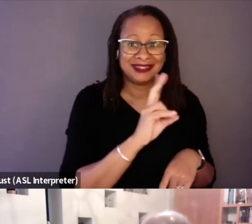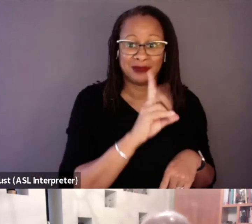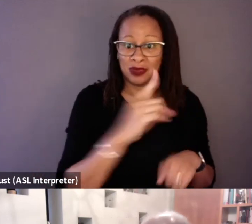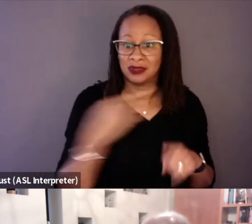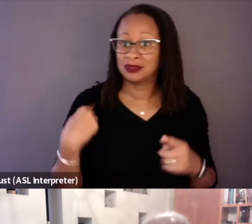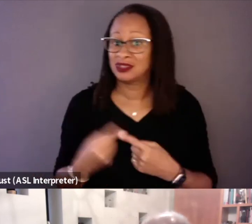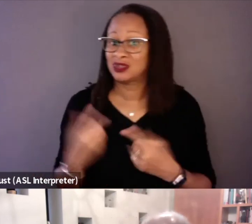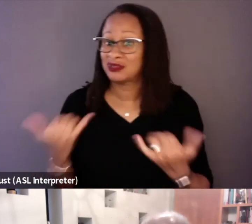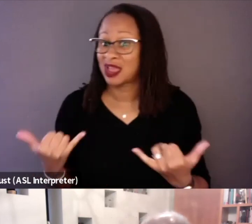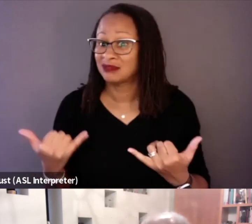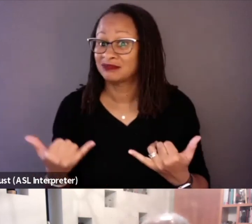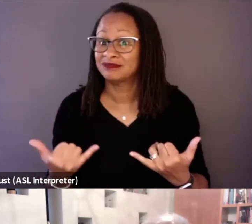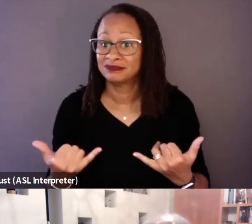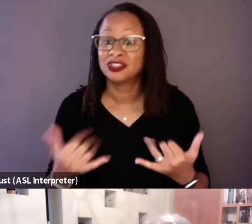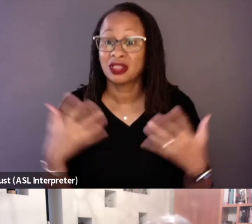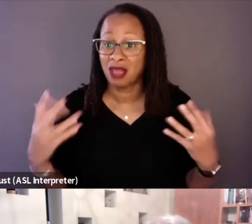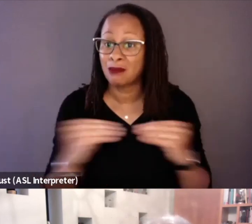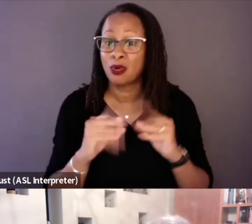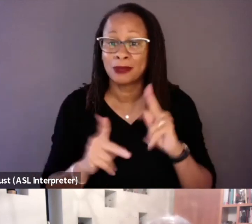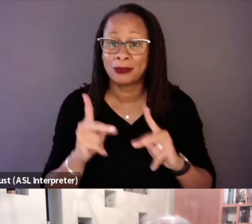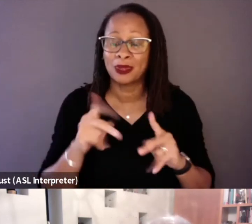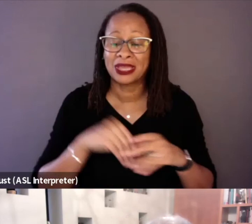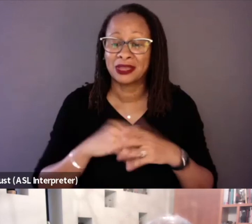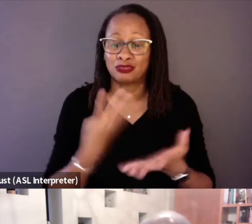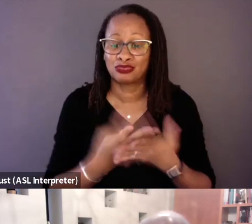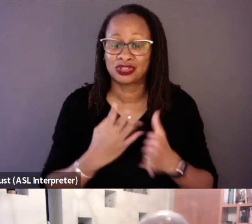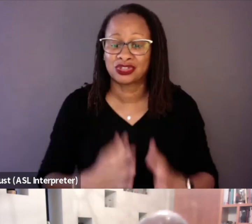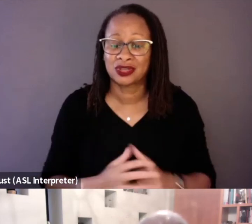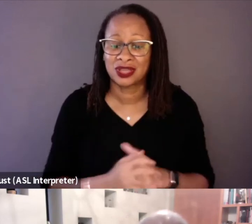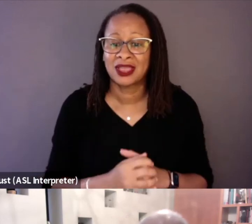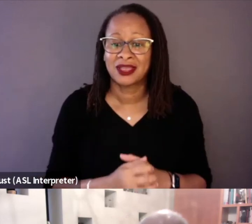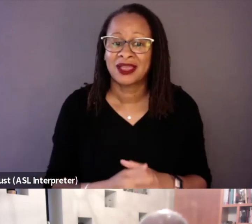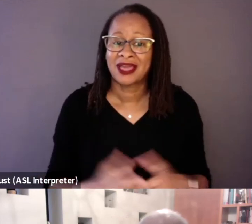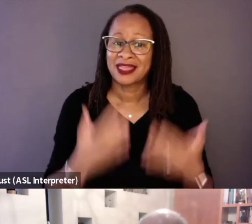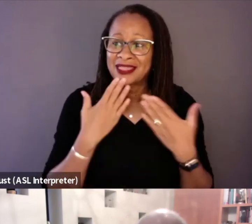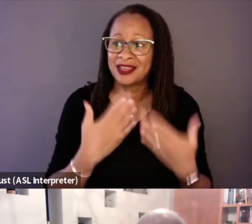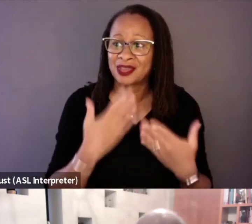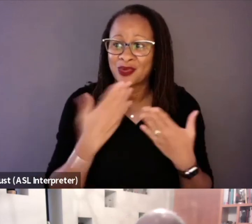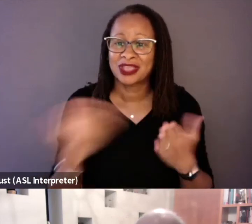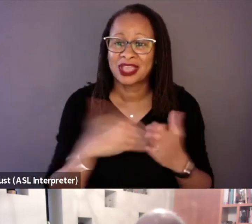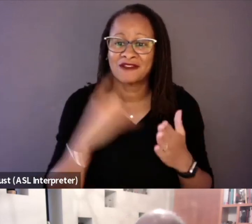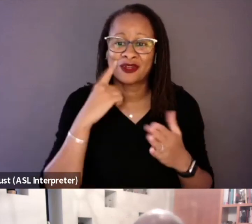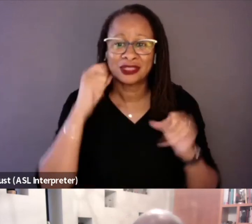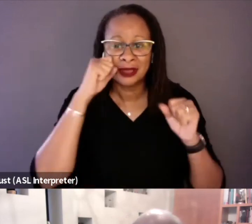That's right. Well, thank you again for this extraordinary piece of work, both of you.